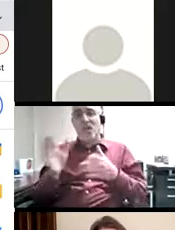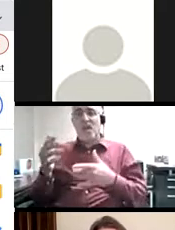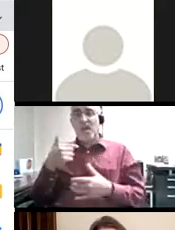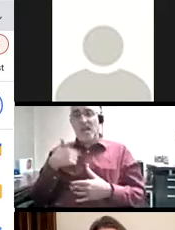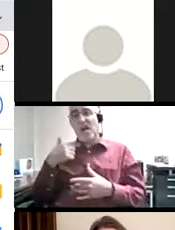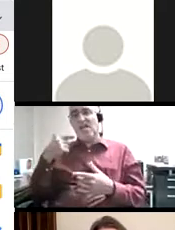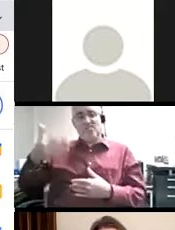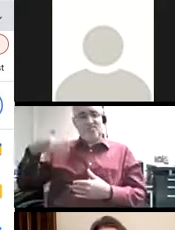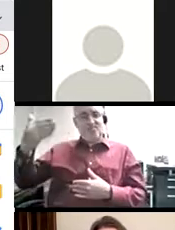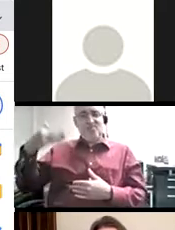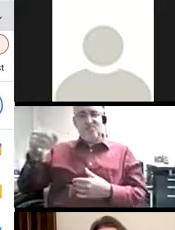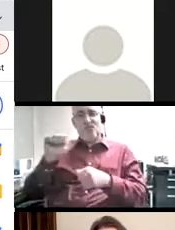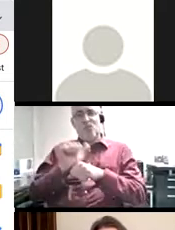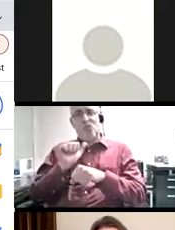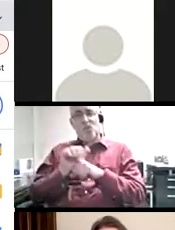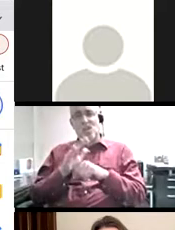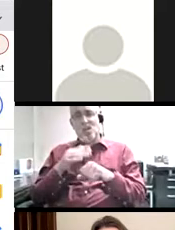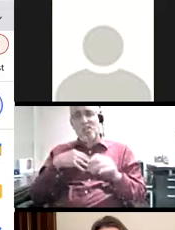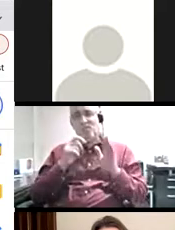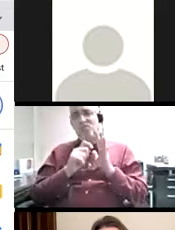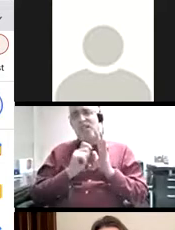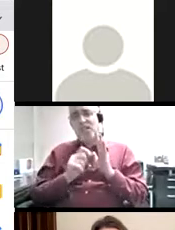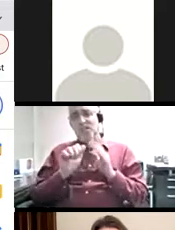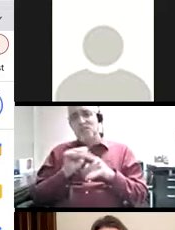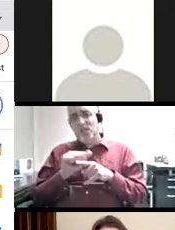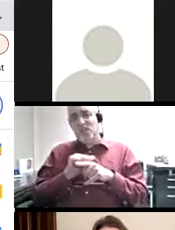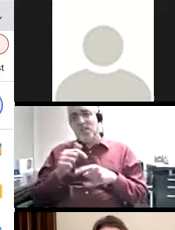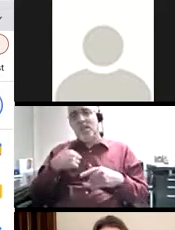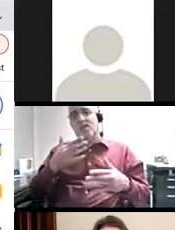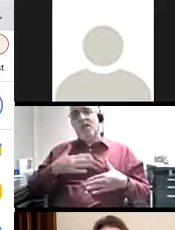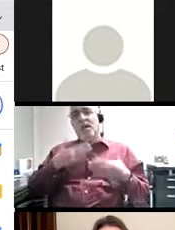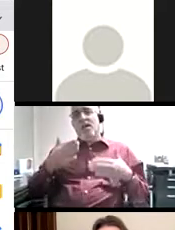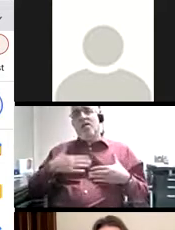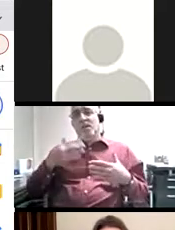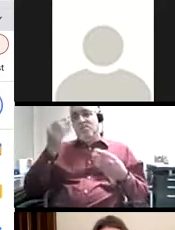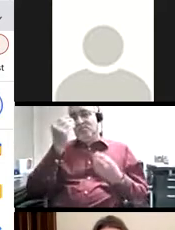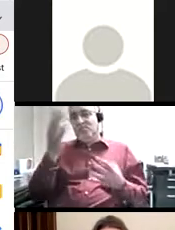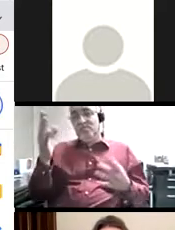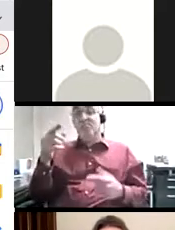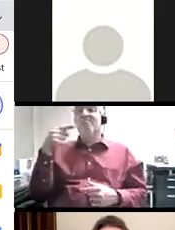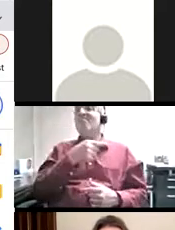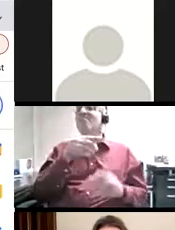and collaborative ways of being and that I regularly work on my writing practice. I'm happy to